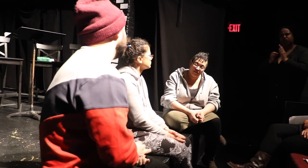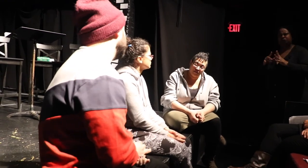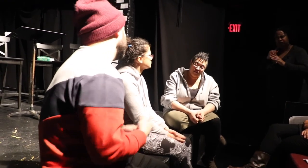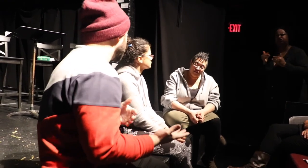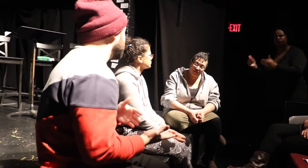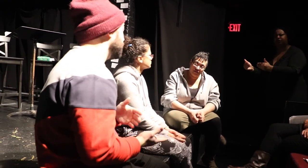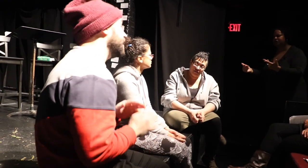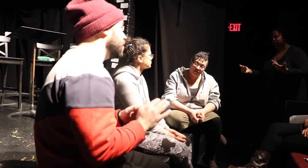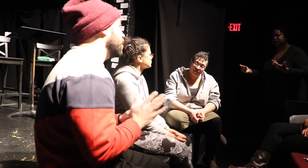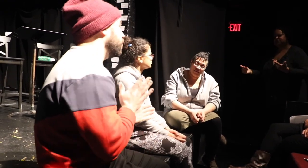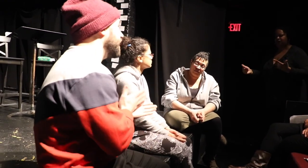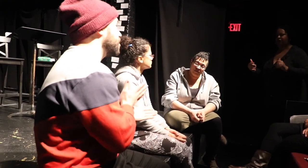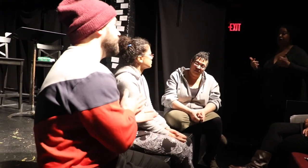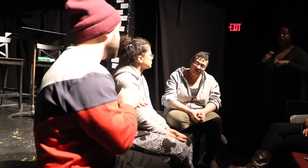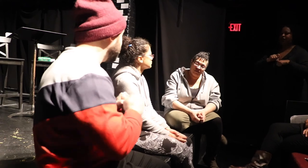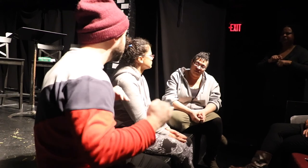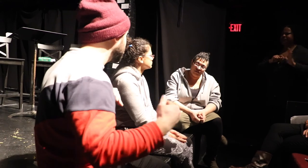And then times when you're like, no we actually need this space.